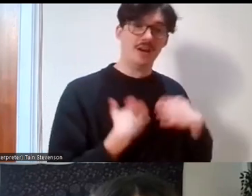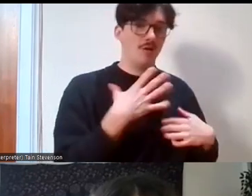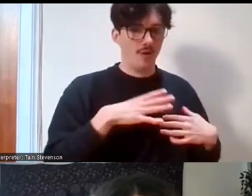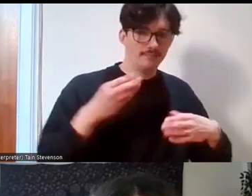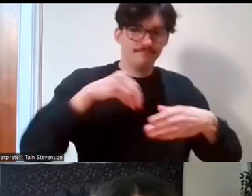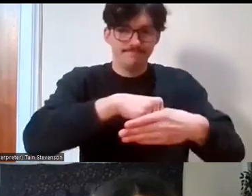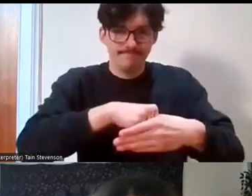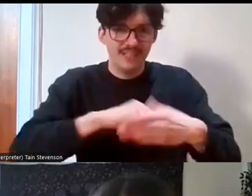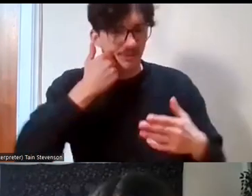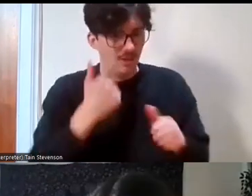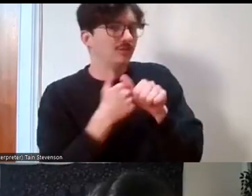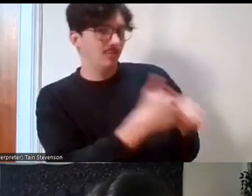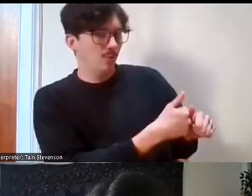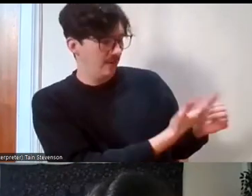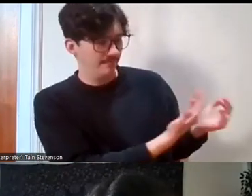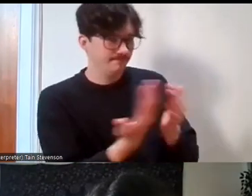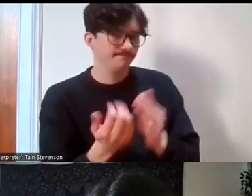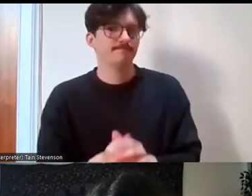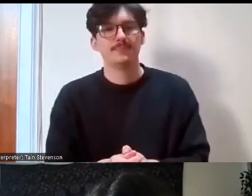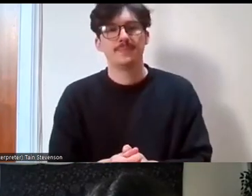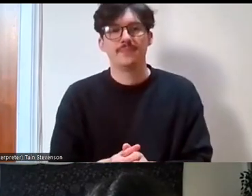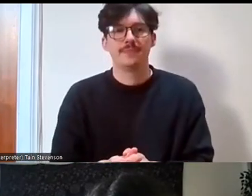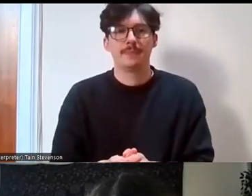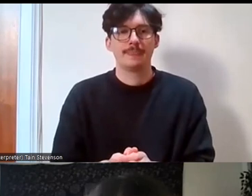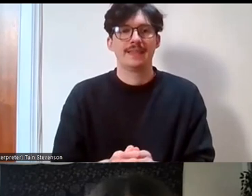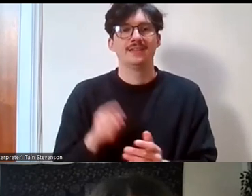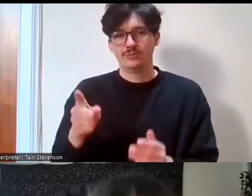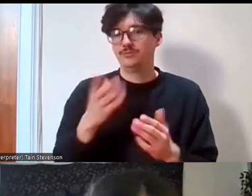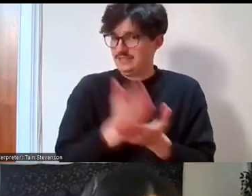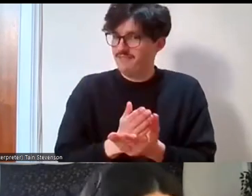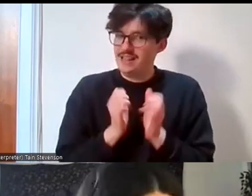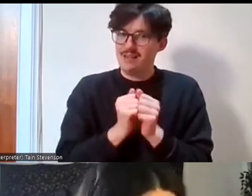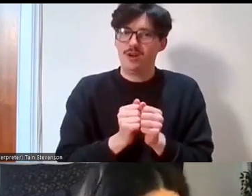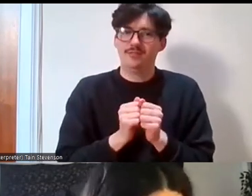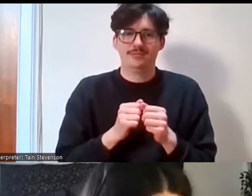so please ask, you know, when after you've gone Googling, please ask because you just never know